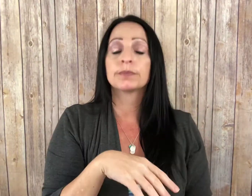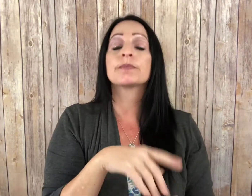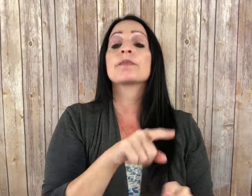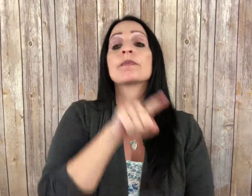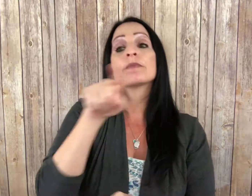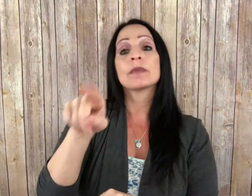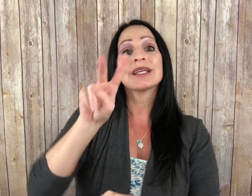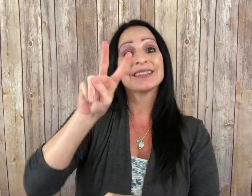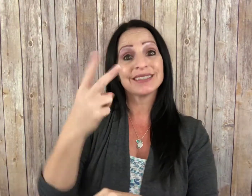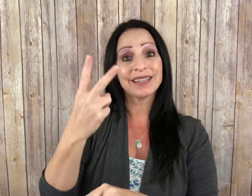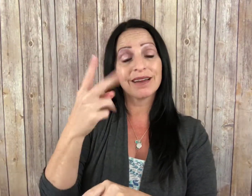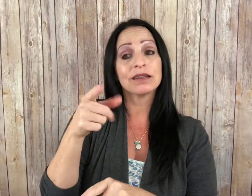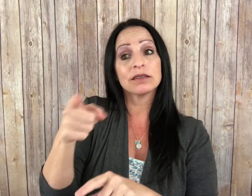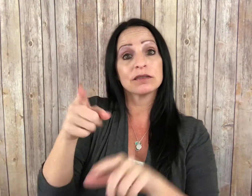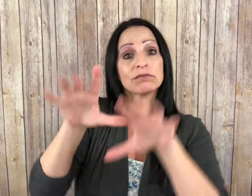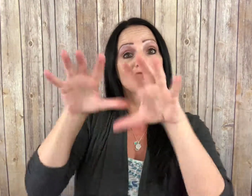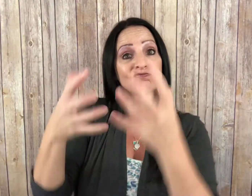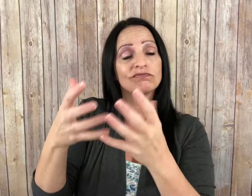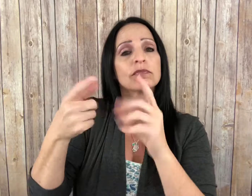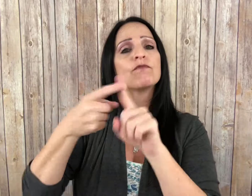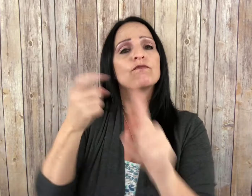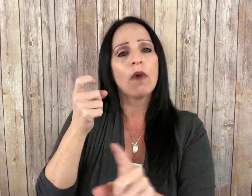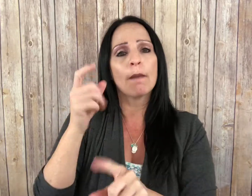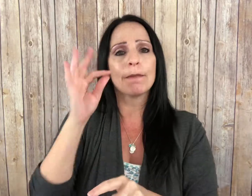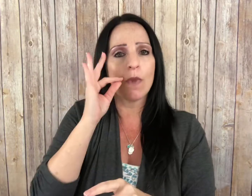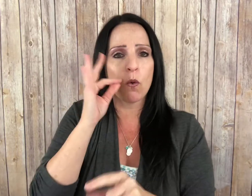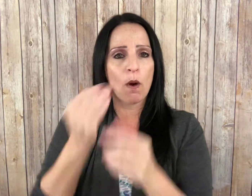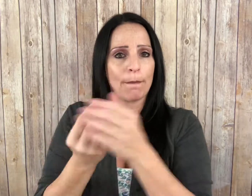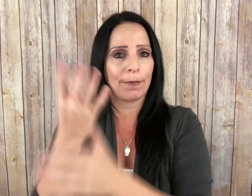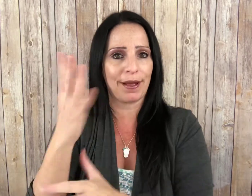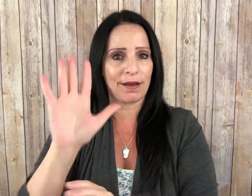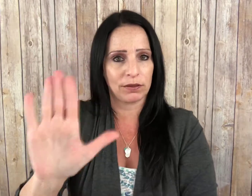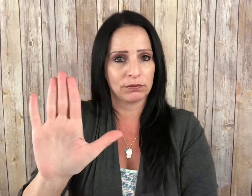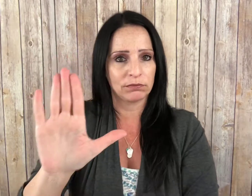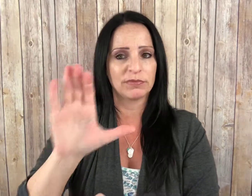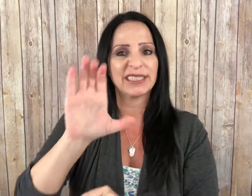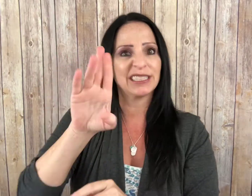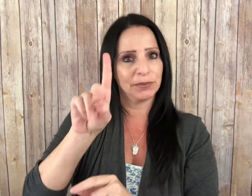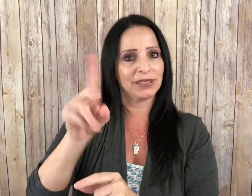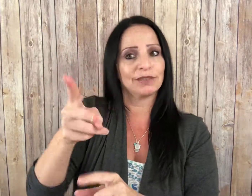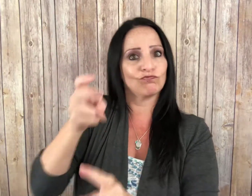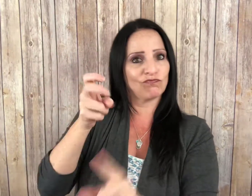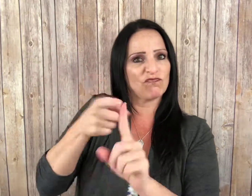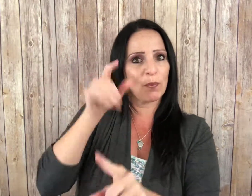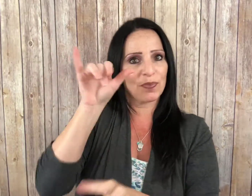Species 2 is derived from marijuana plant.